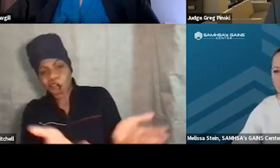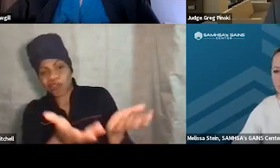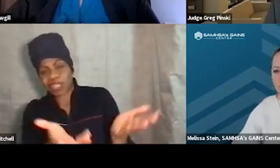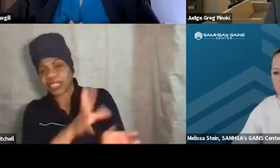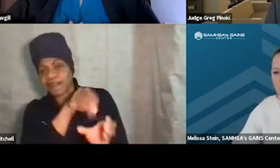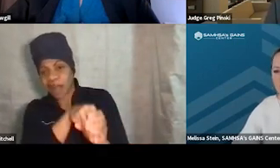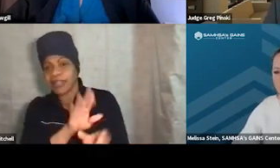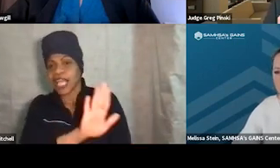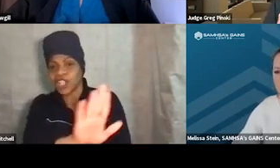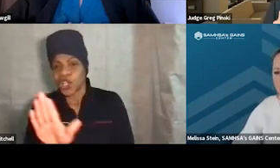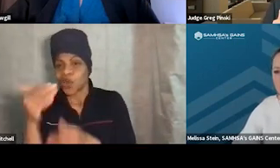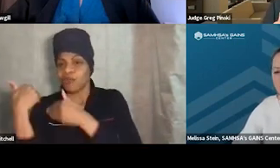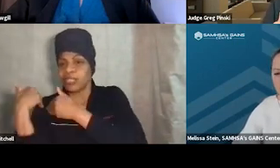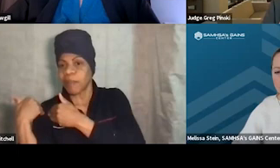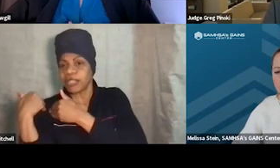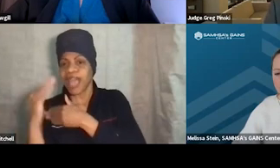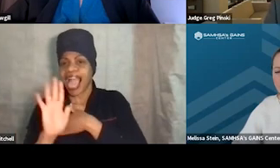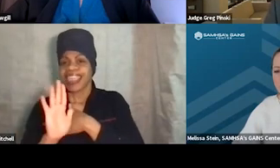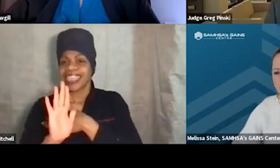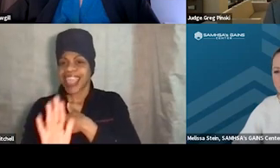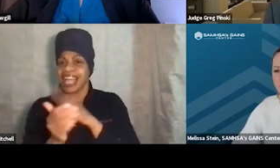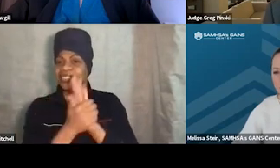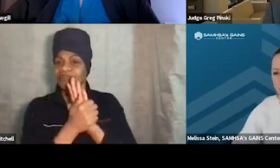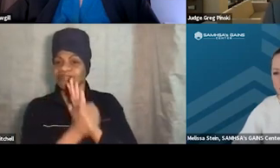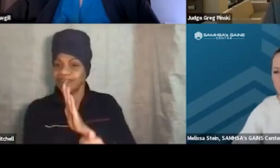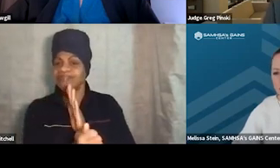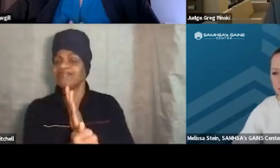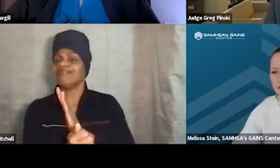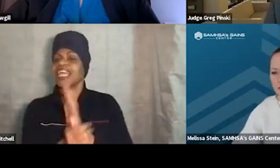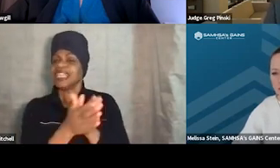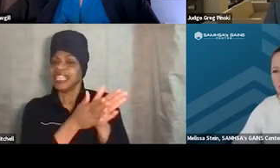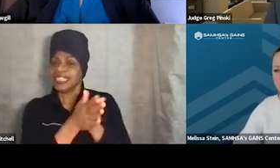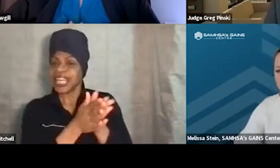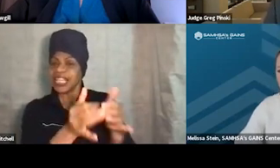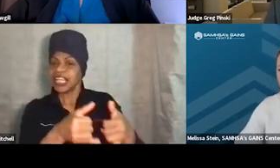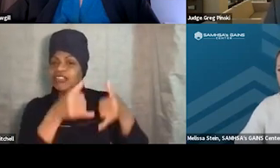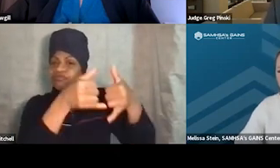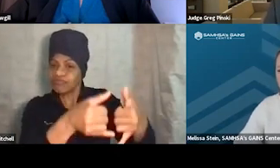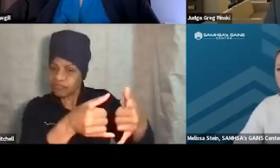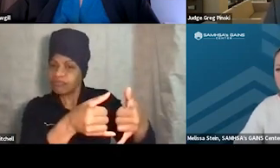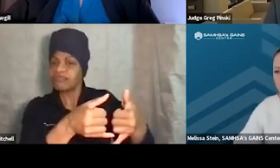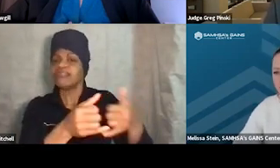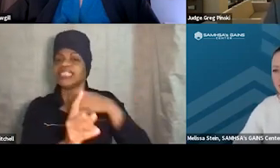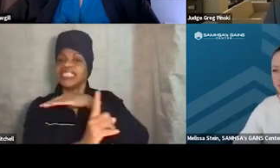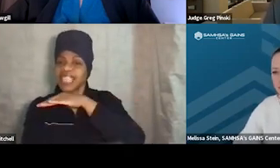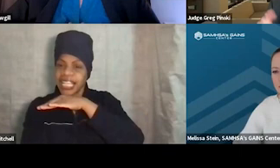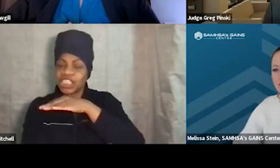That's the art and sense of incentive, sanctions, and therapeutic adjustments. And the example that I gave